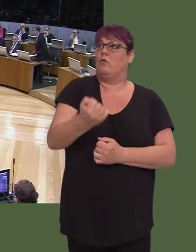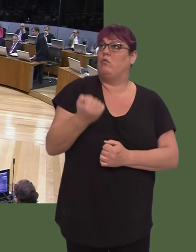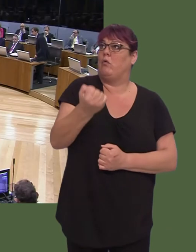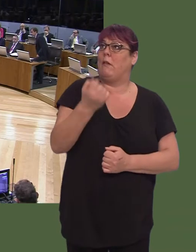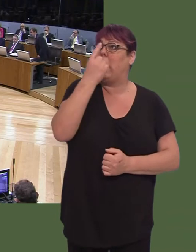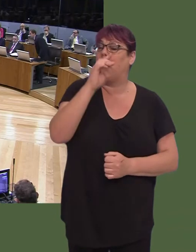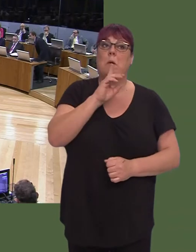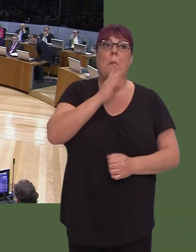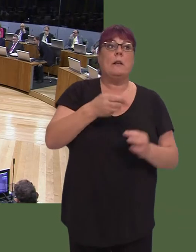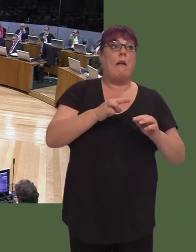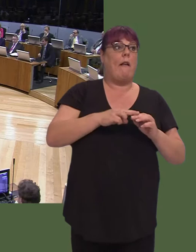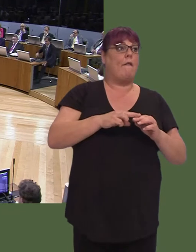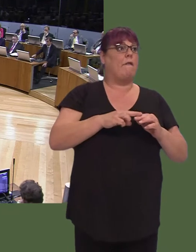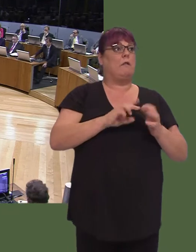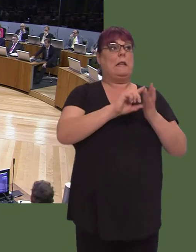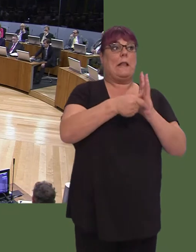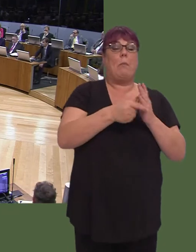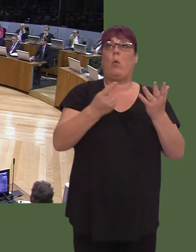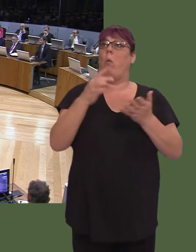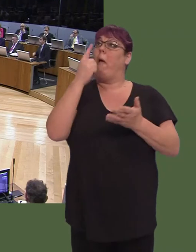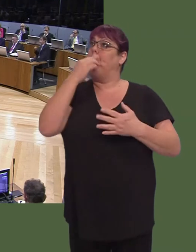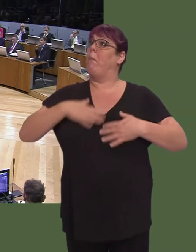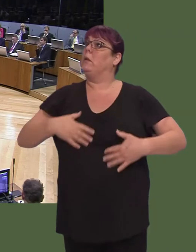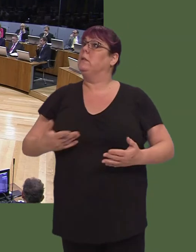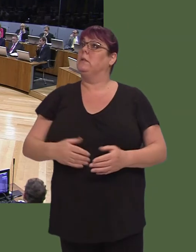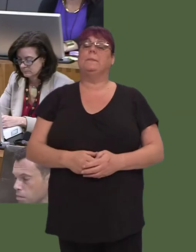Carwyn Jones AM: Yes, £15 million has been allocated for that purpose.